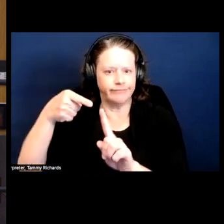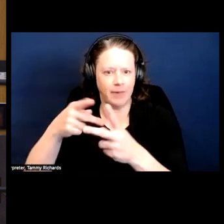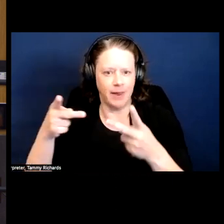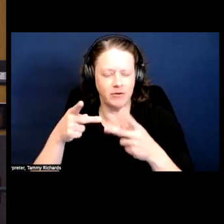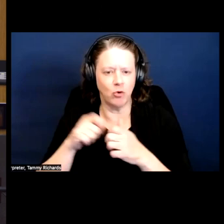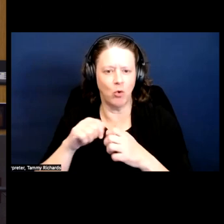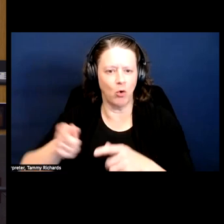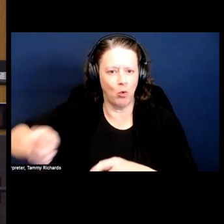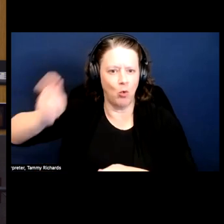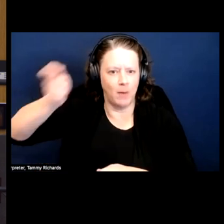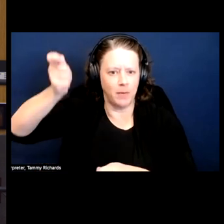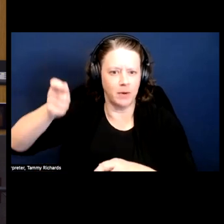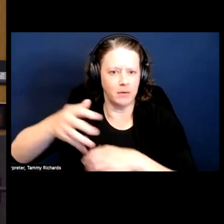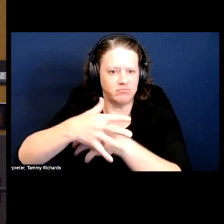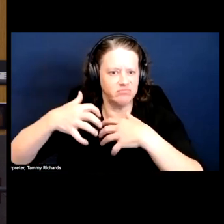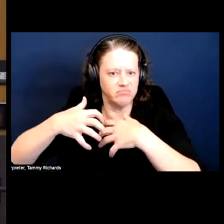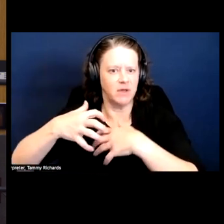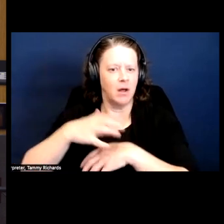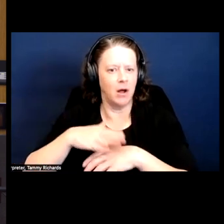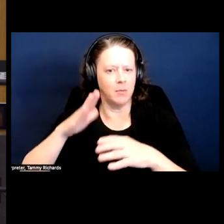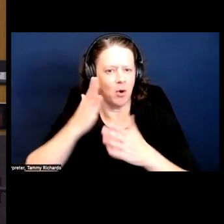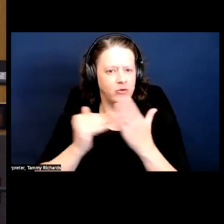And so I'm wondering how then that works in this history?